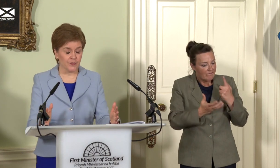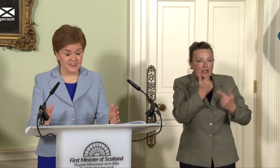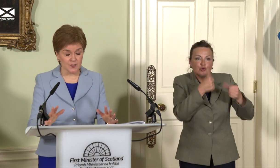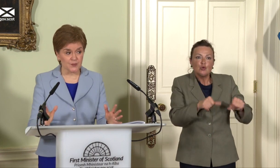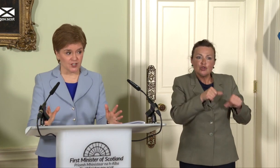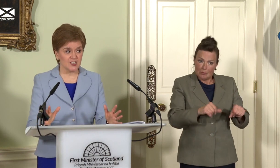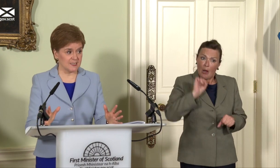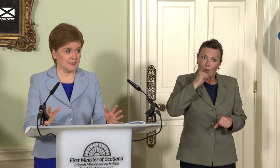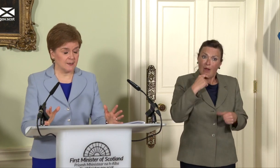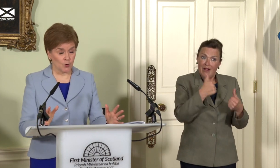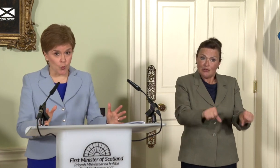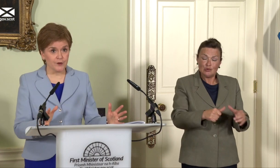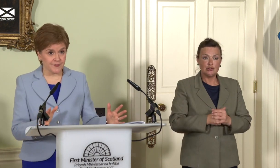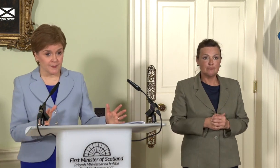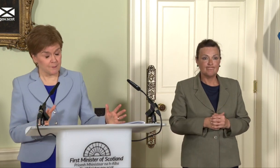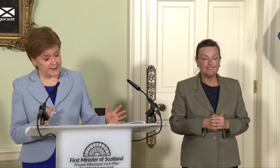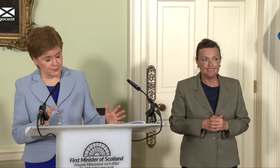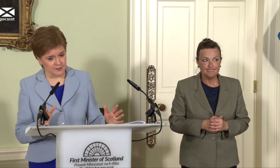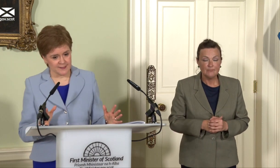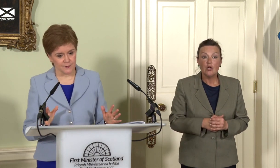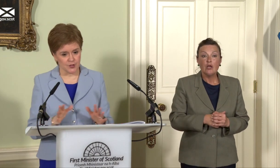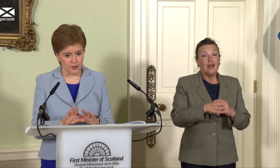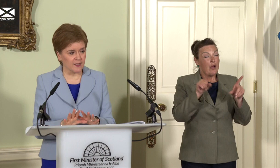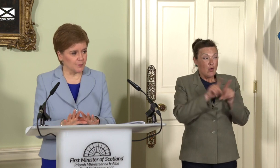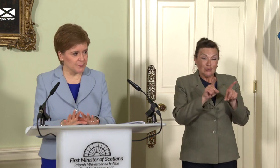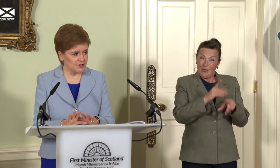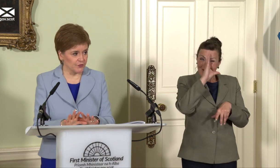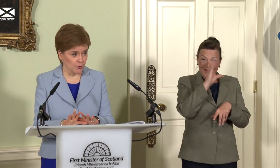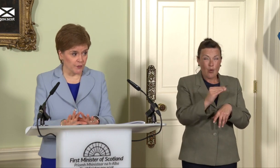is the absurdity, or one of the many absurdities of the UK Government’s position on the Northern